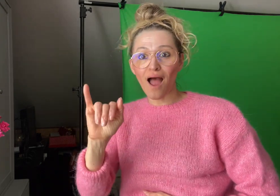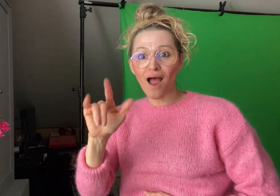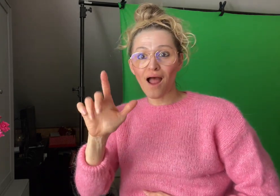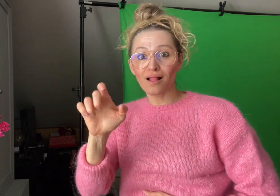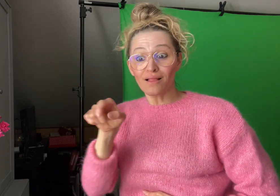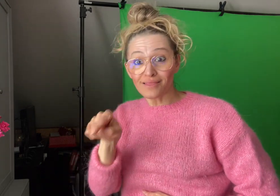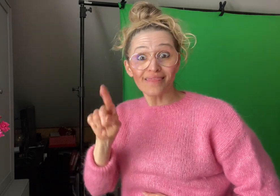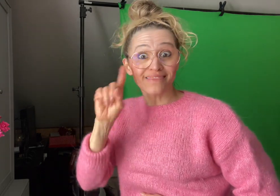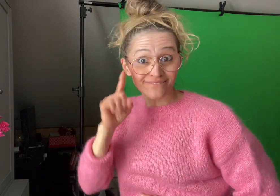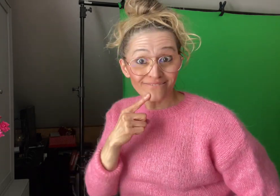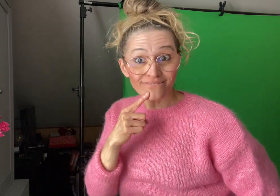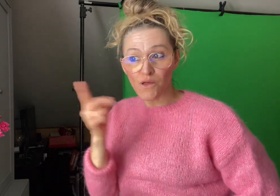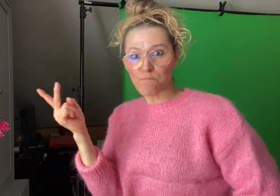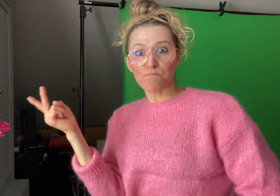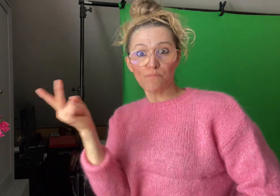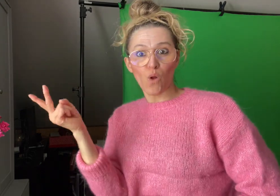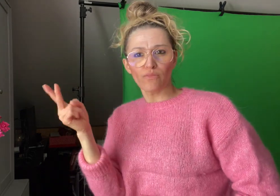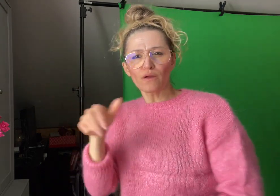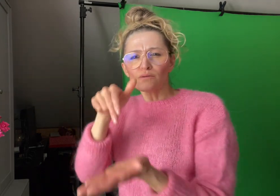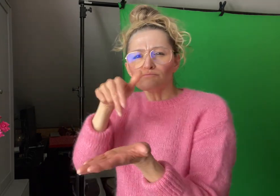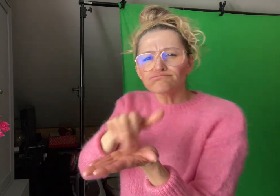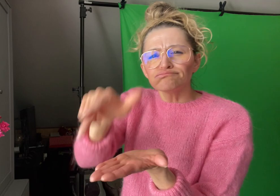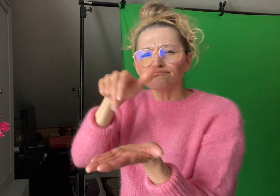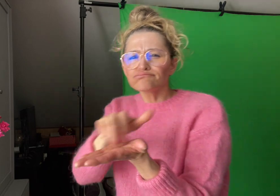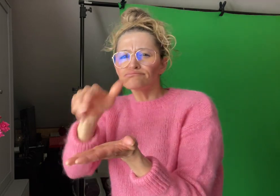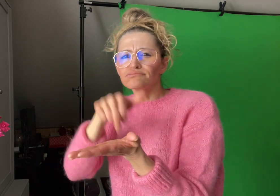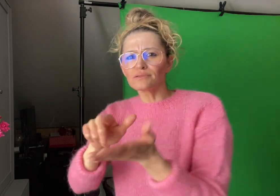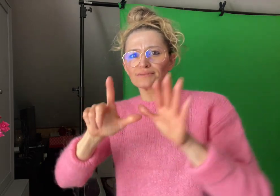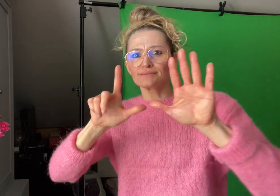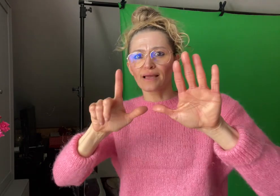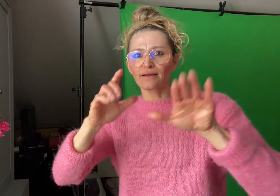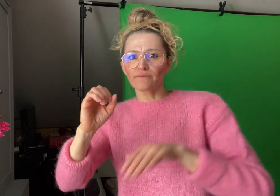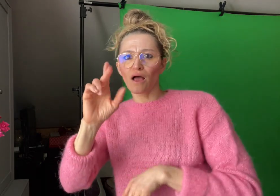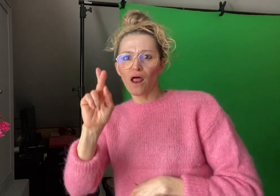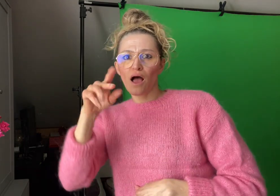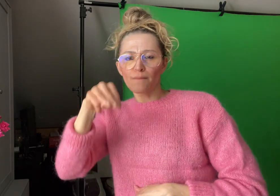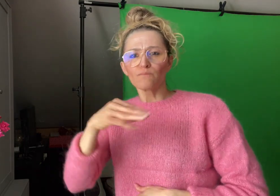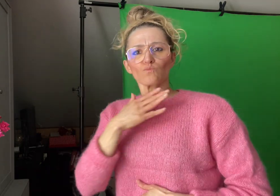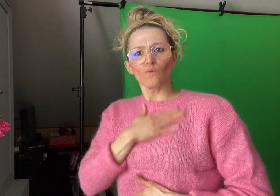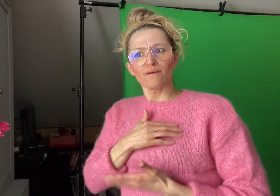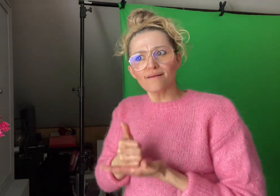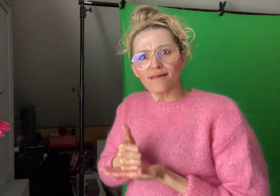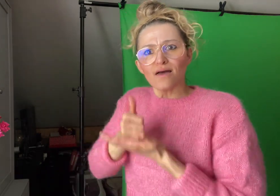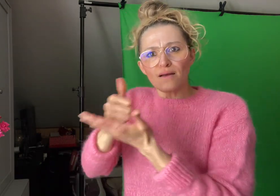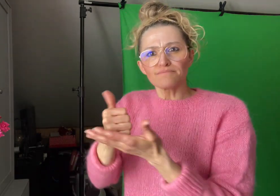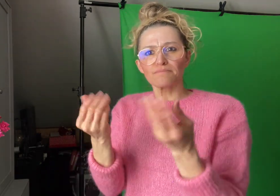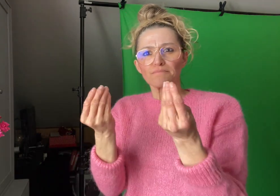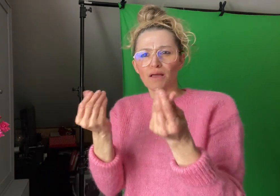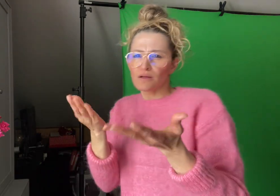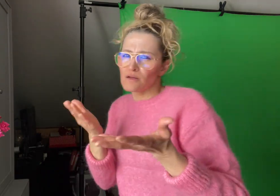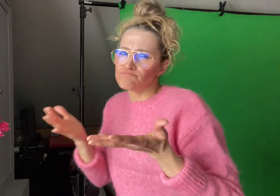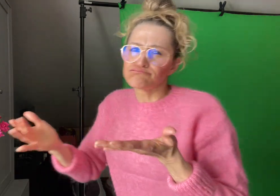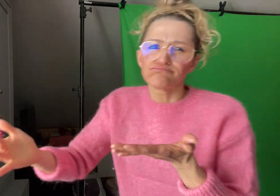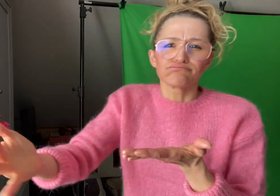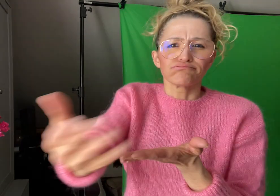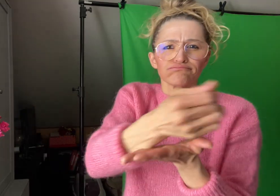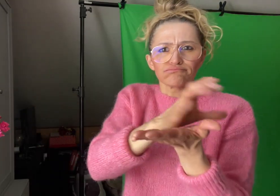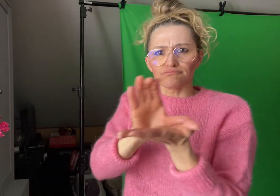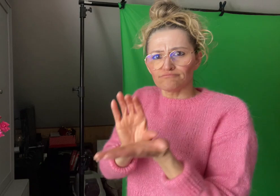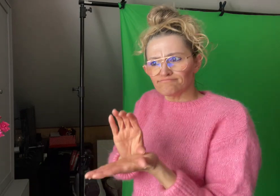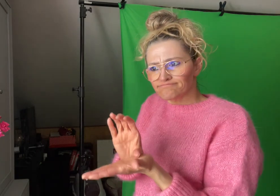70km to help raise money for a youth mental health program.